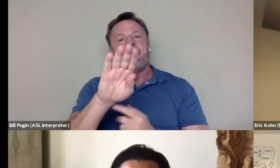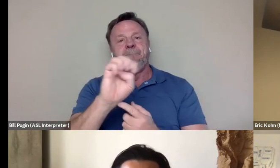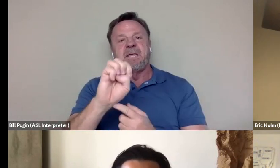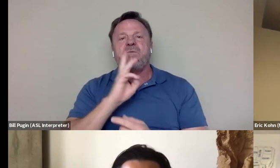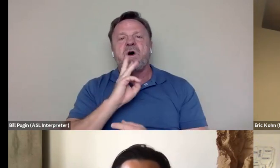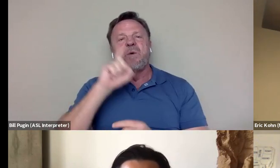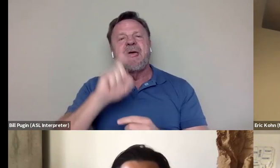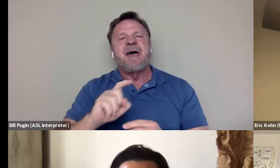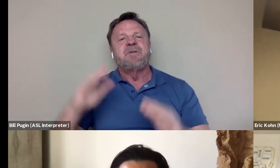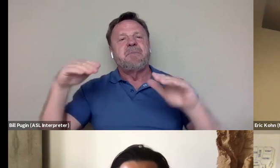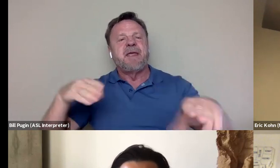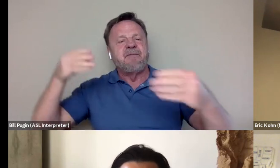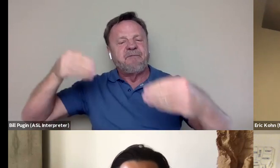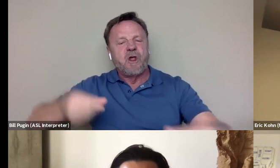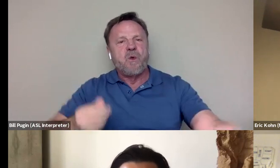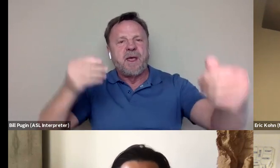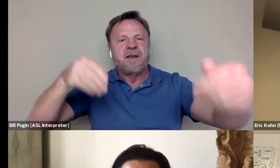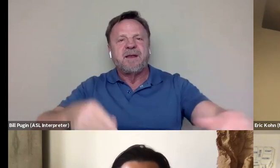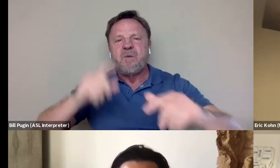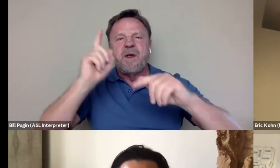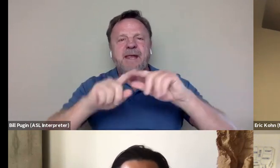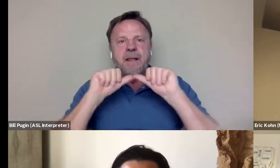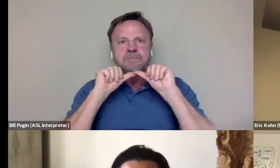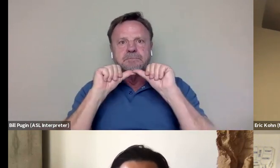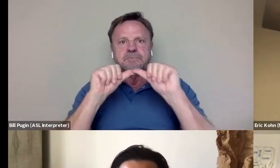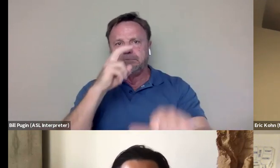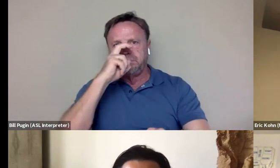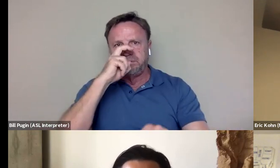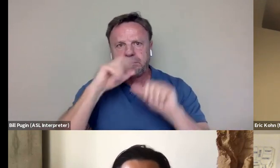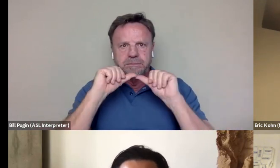We have to not stick to re rigidity and systems that we've been told over time